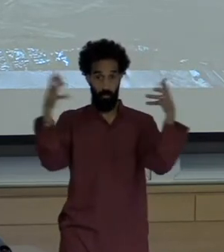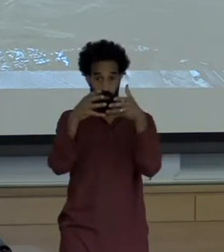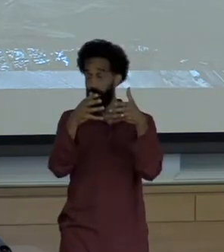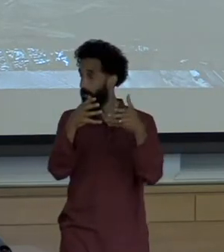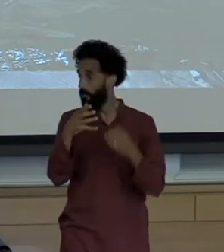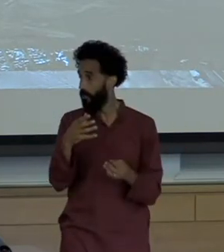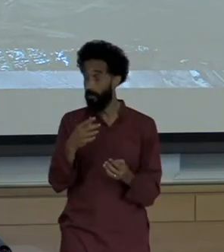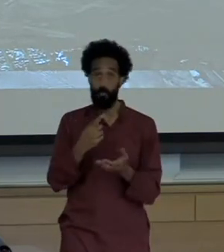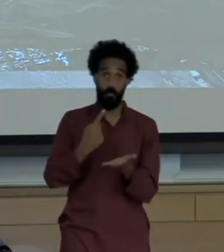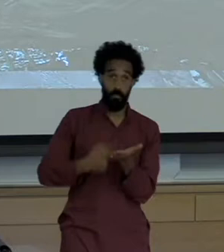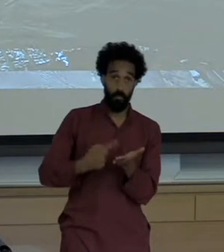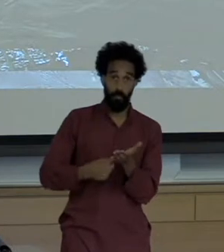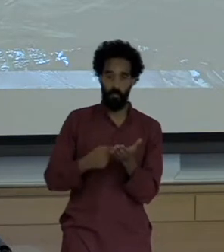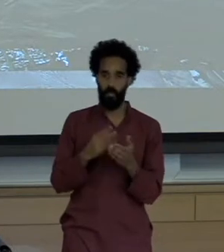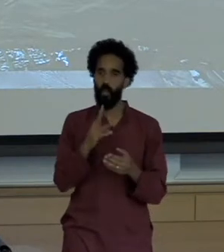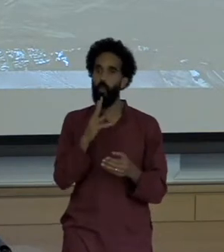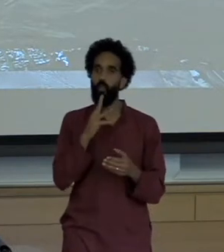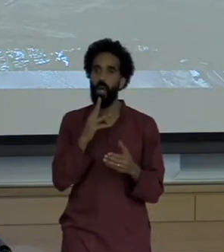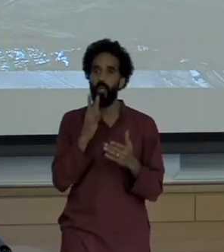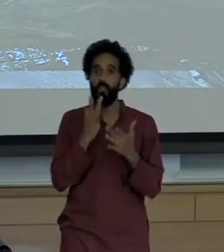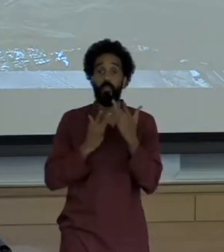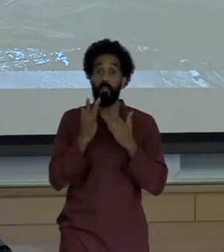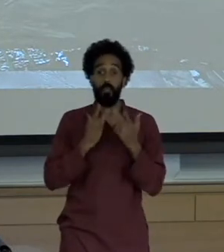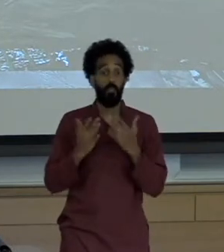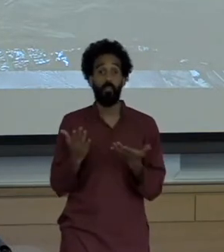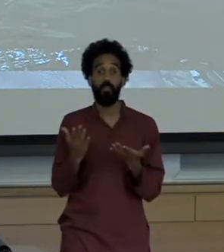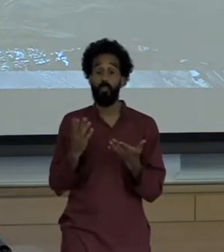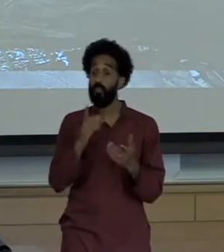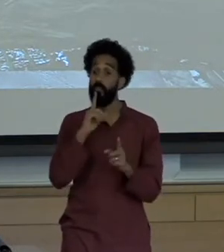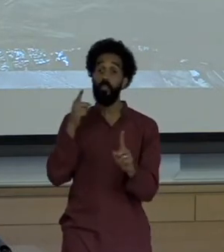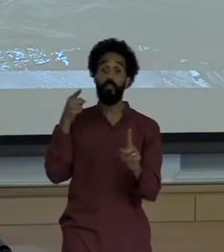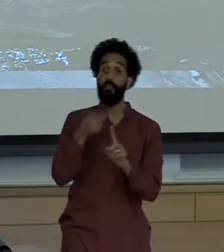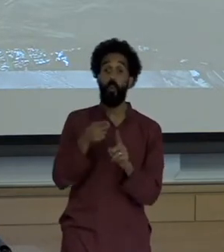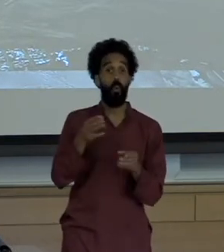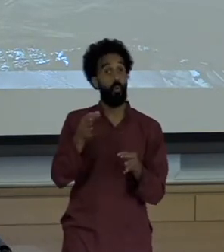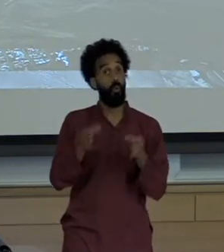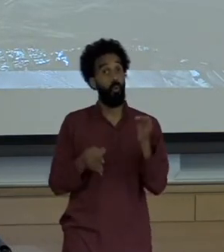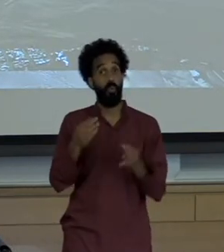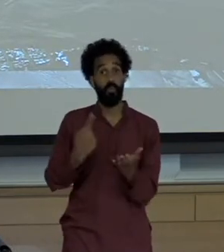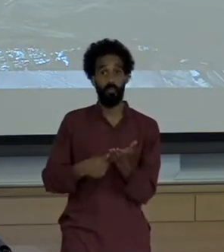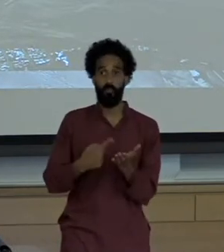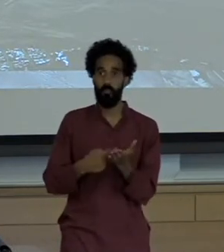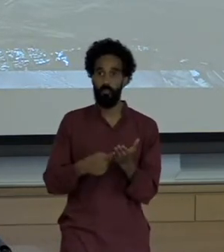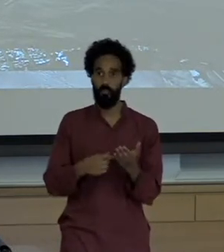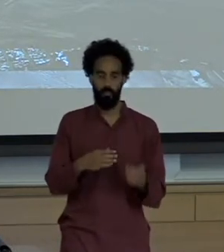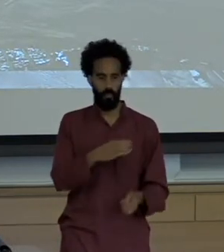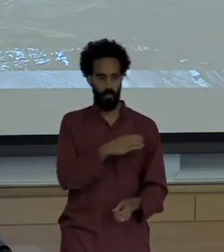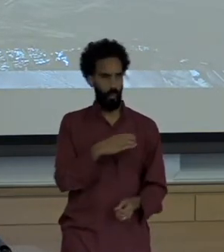had to do ultimately in the courts with the constitutional rights of indigenous people